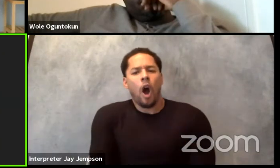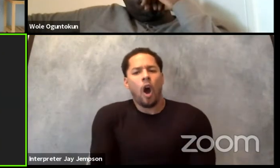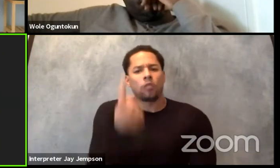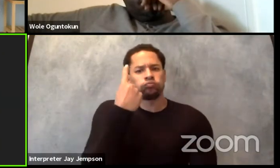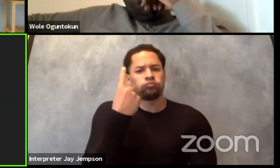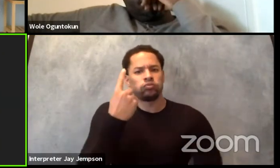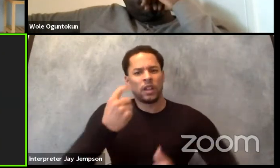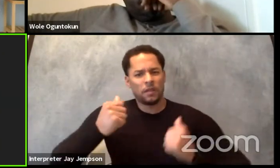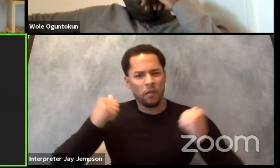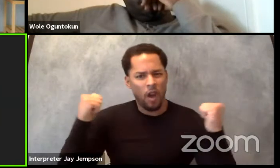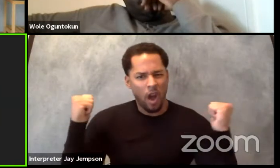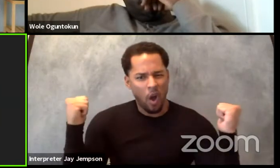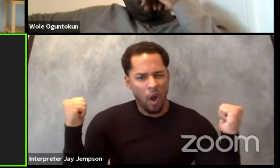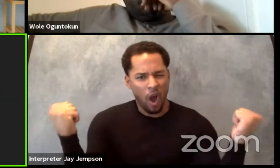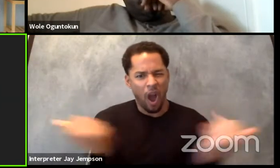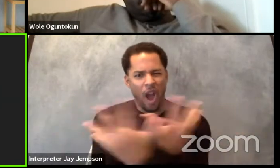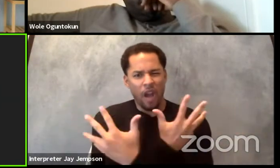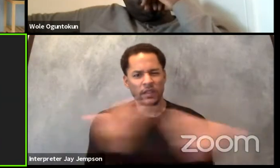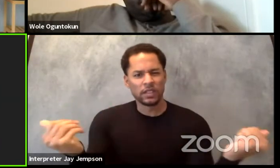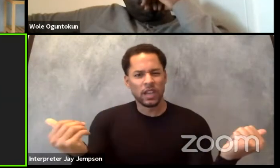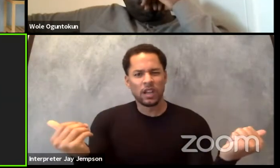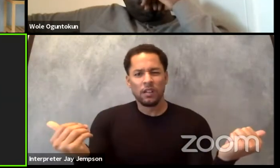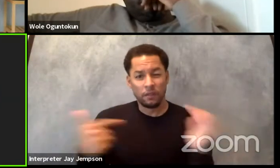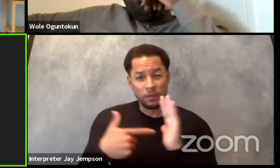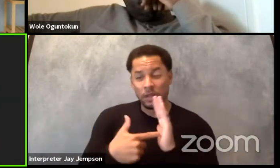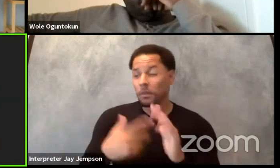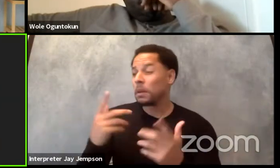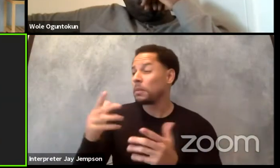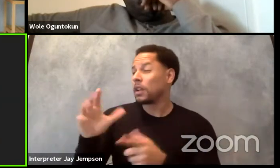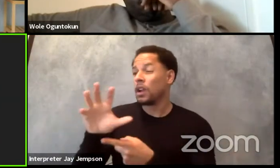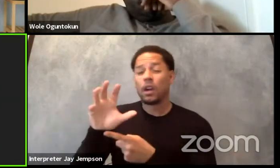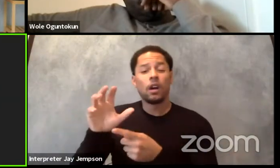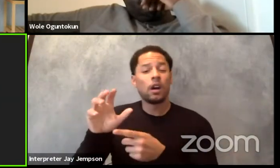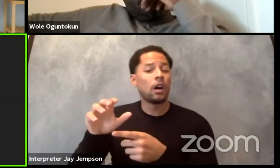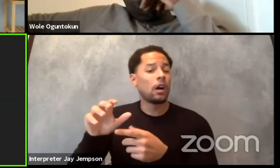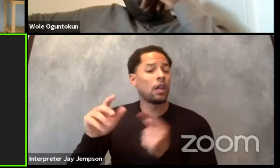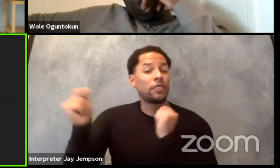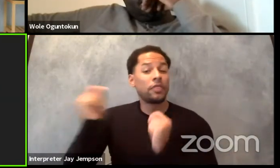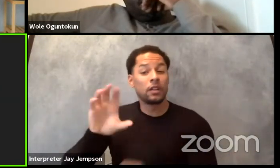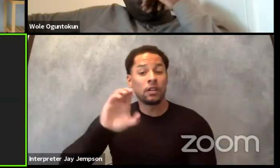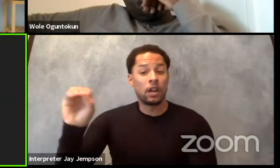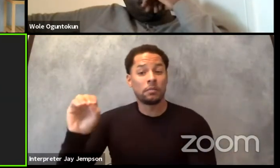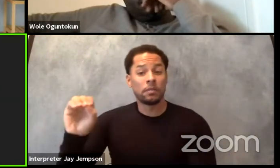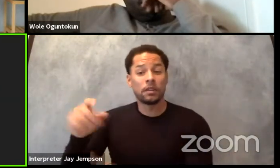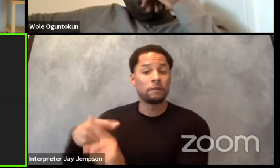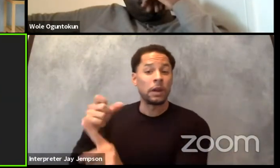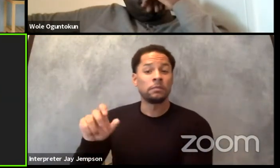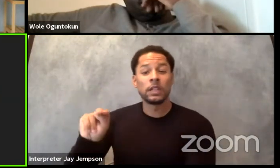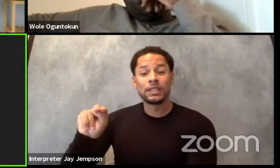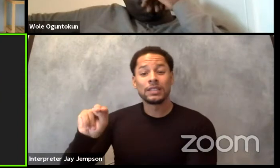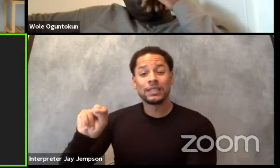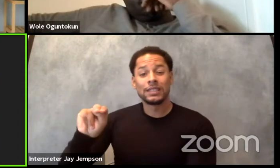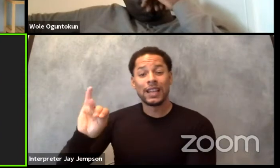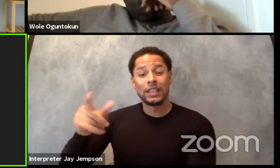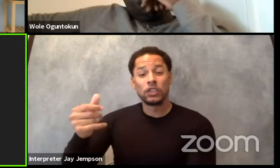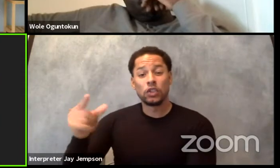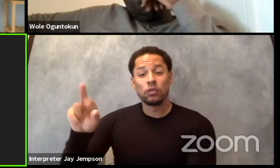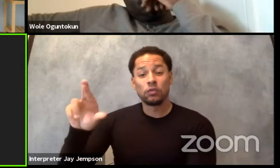Of a company coming from Nigeria, a company coming from Algeria. And it's this person who might be Spanish or German or British or whatever